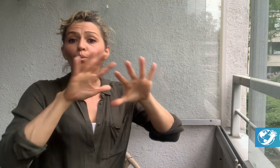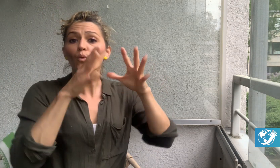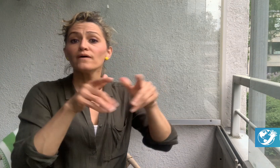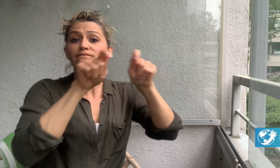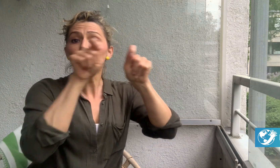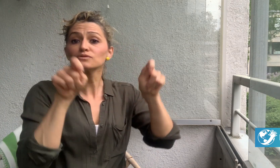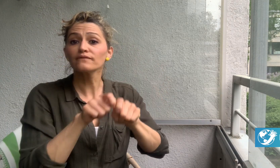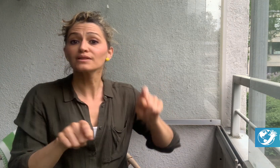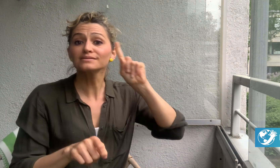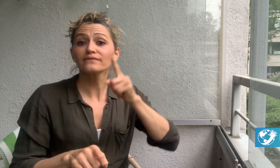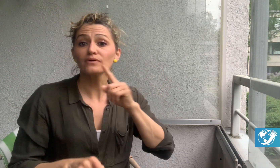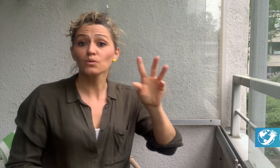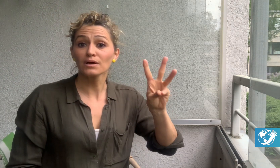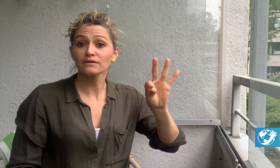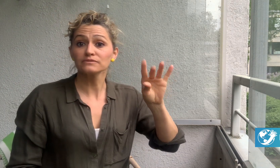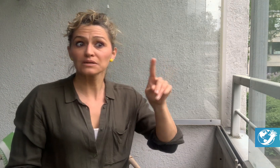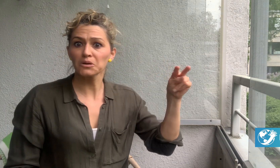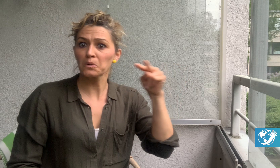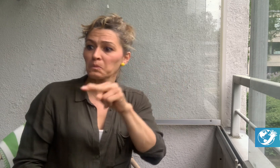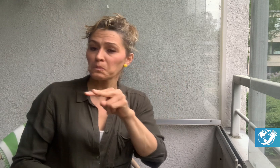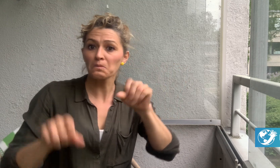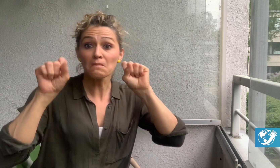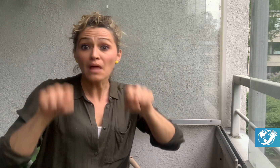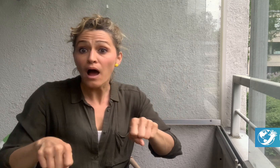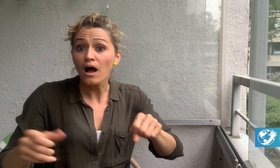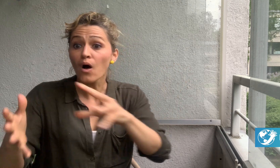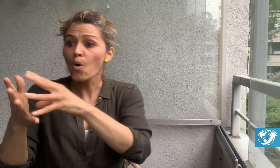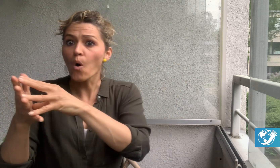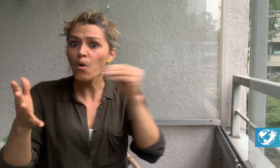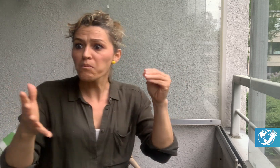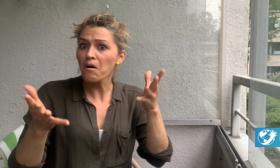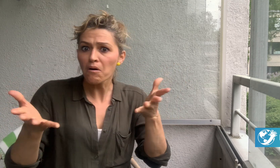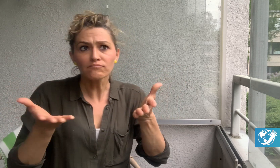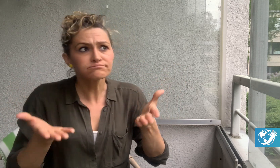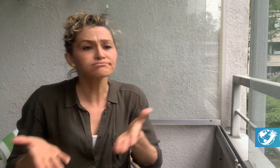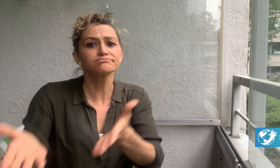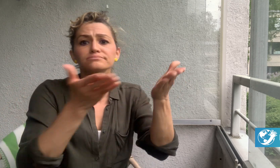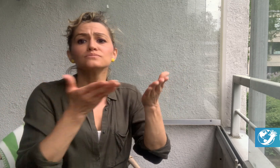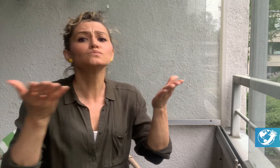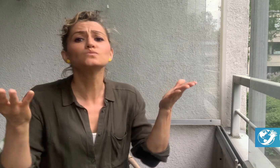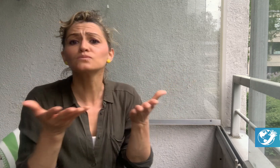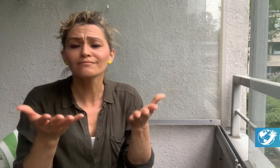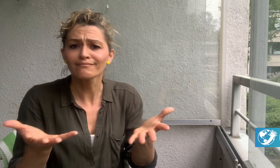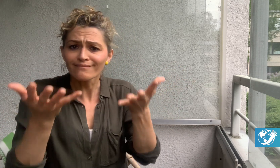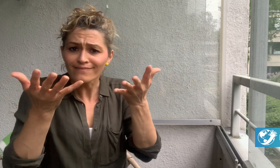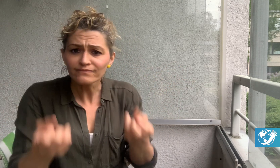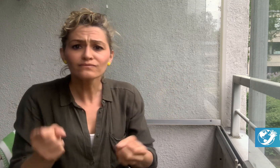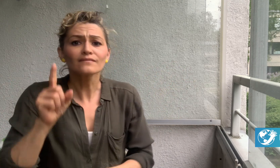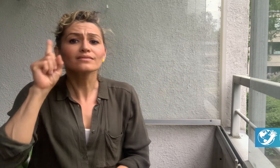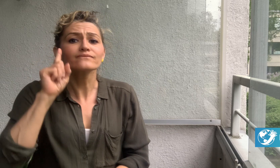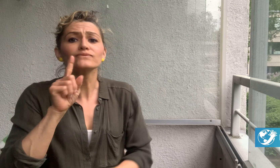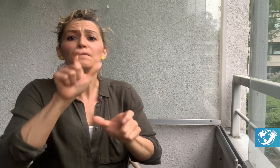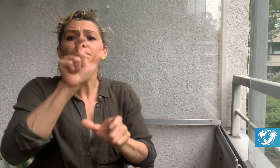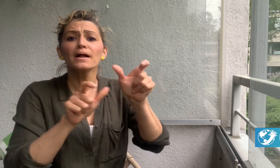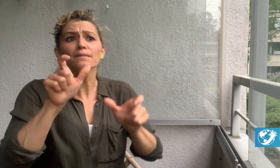(WFD) to allow Deaf people who are not fluent